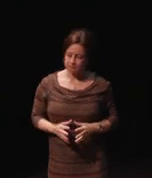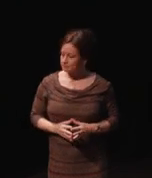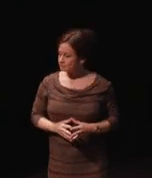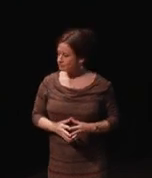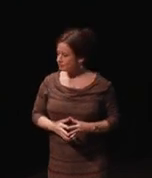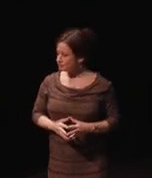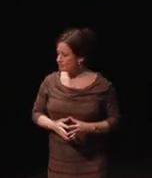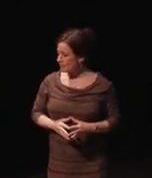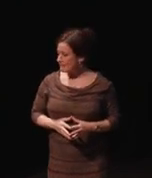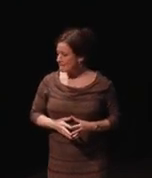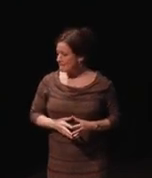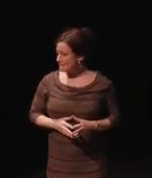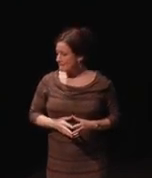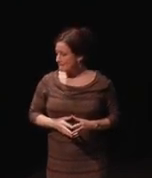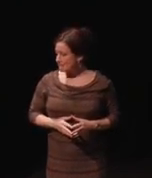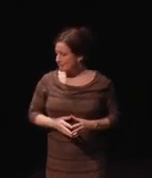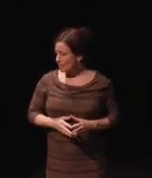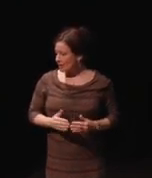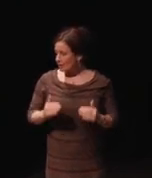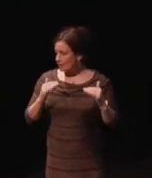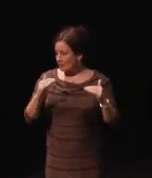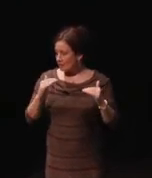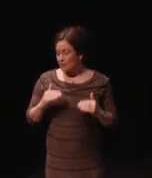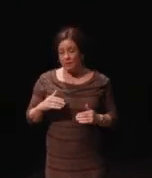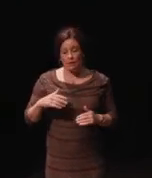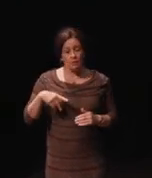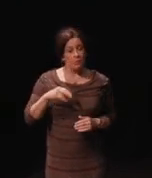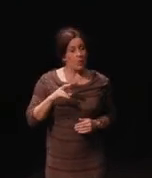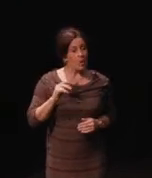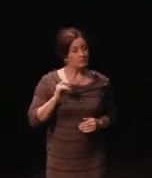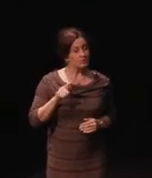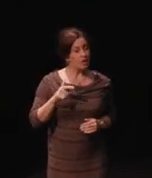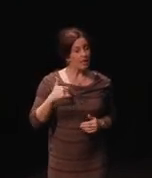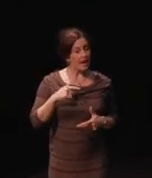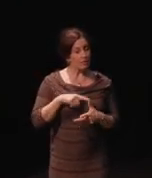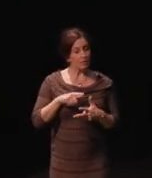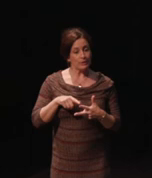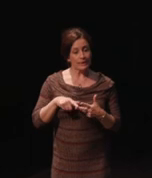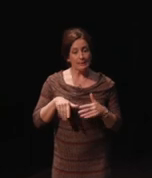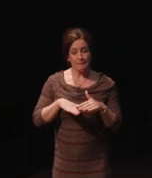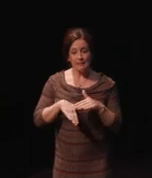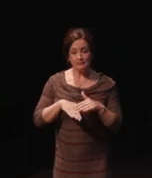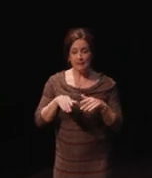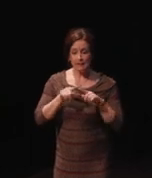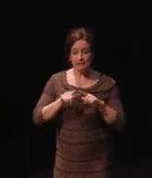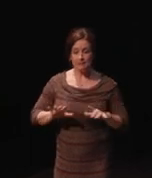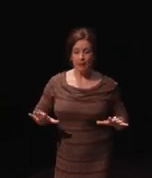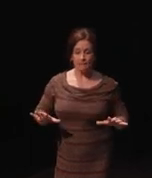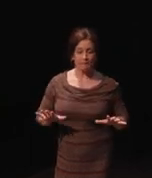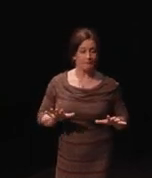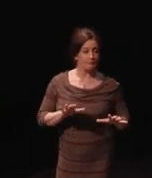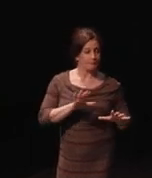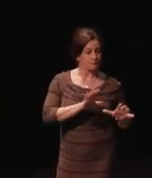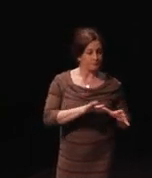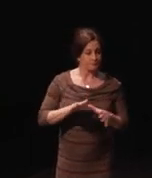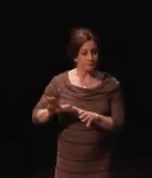The portal has three basic subsections right now. You can have a detailed,